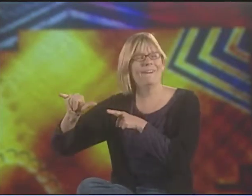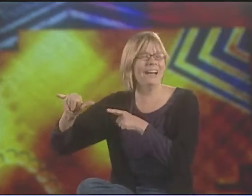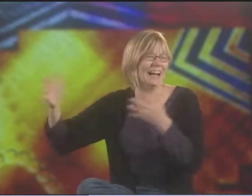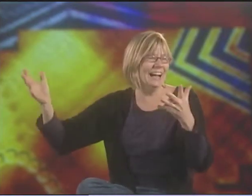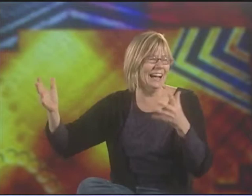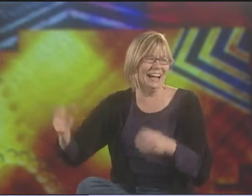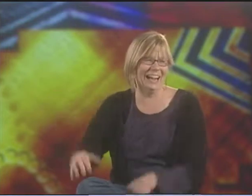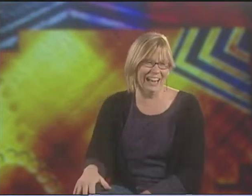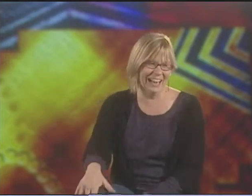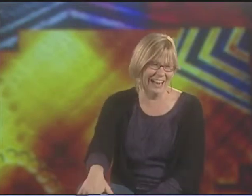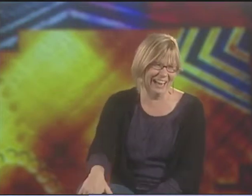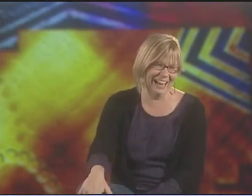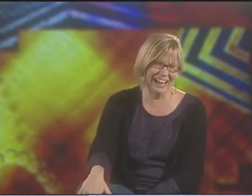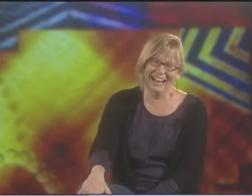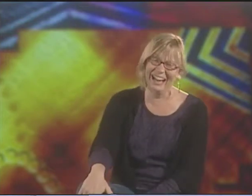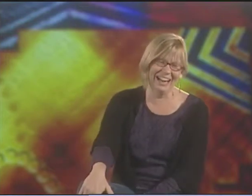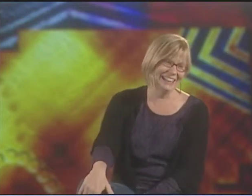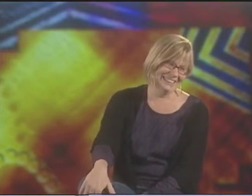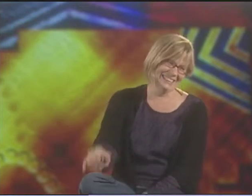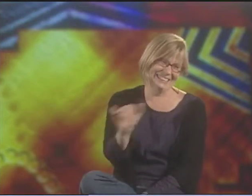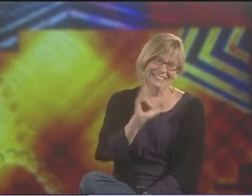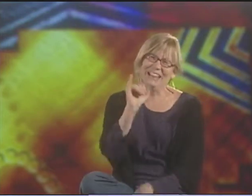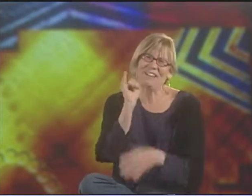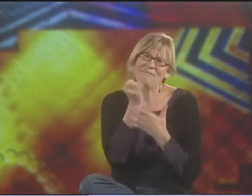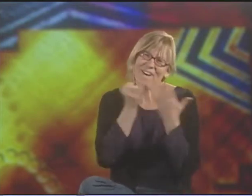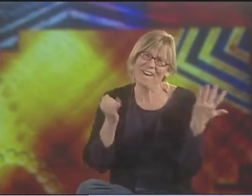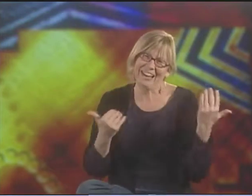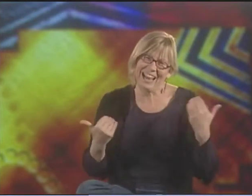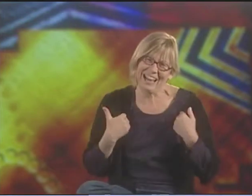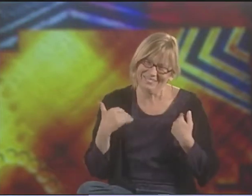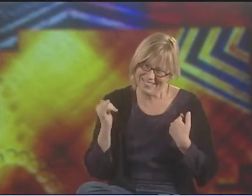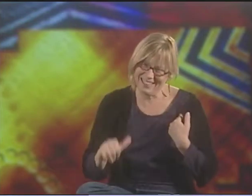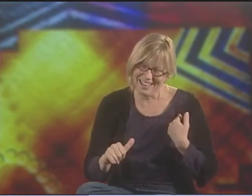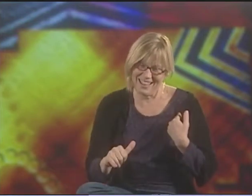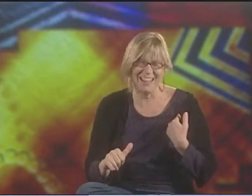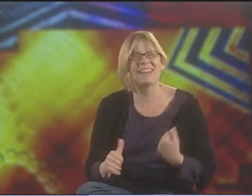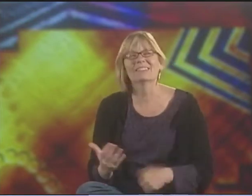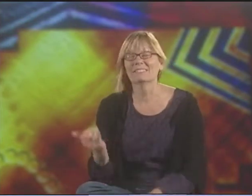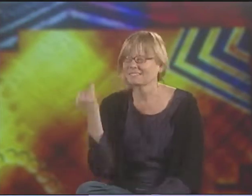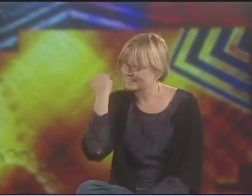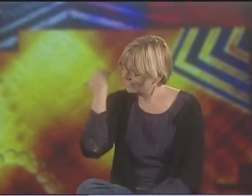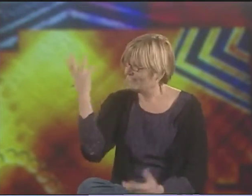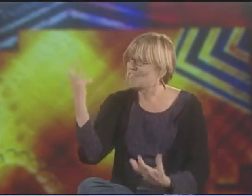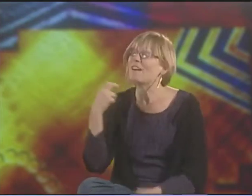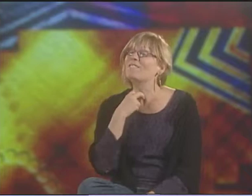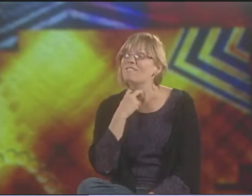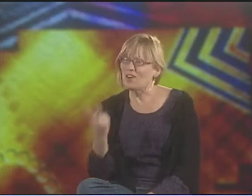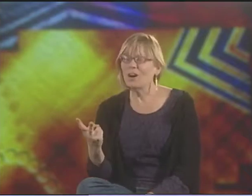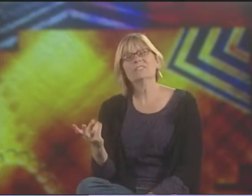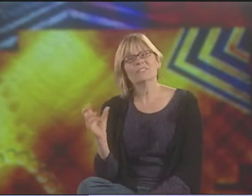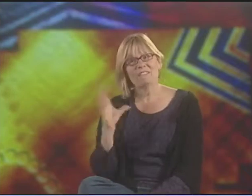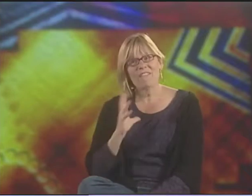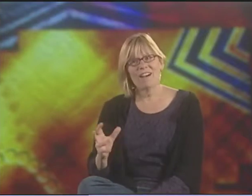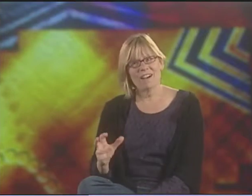IT'S A SWEAR WORD, BUT YOU DON'T SEE IT RIGHT AWAY. ART CAN INCLUDE THINGS LIKE THAT, THE SCATOLOGICAL,